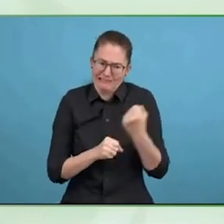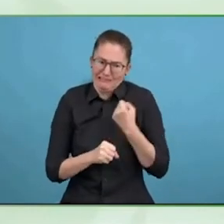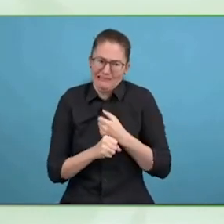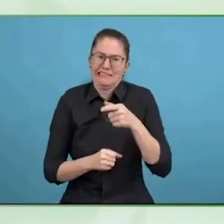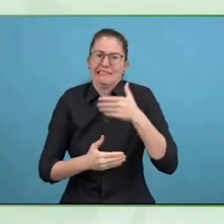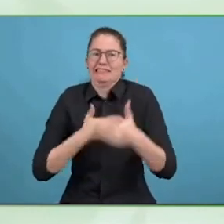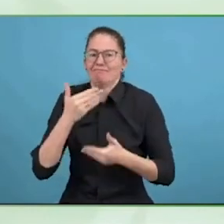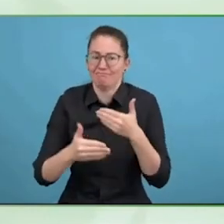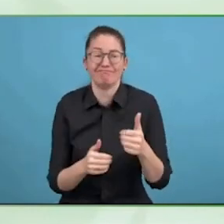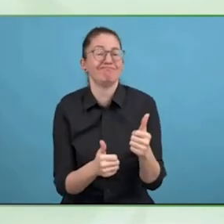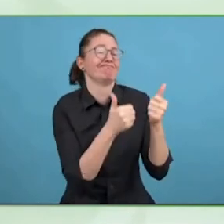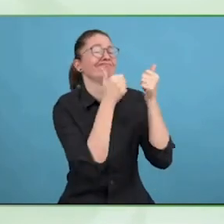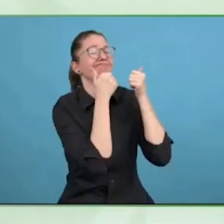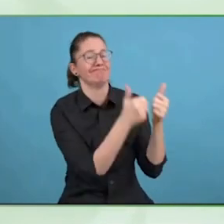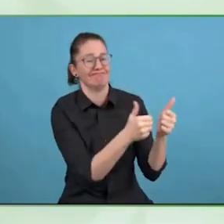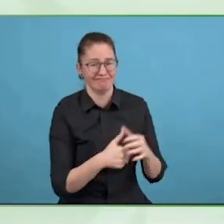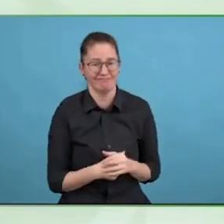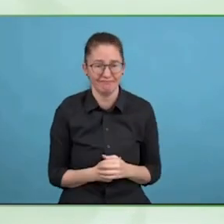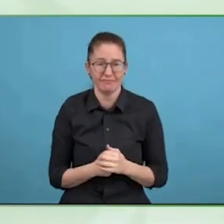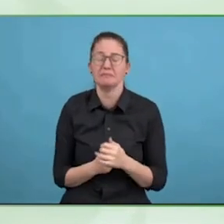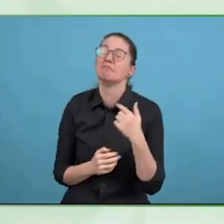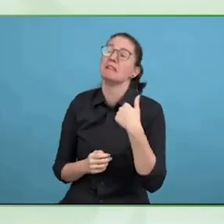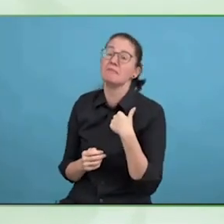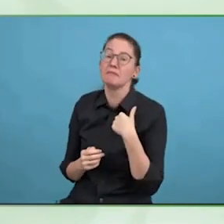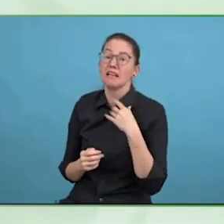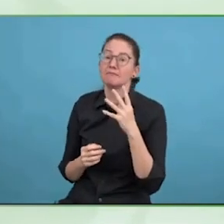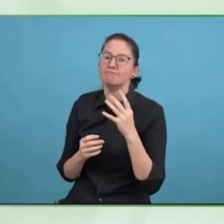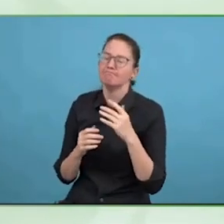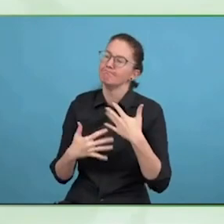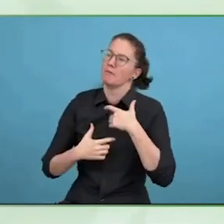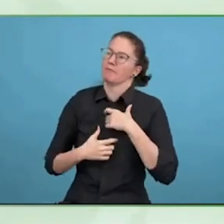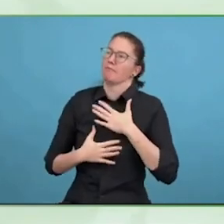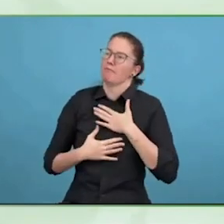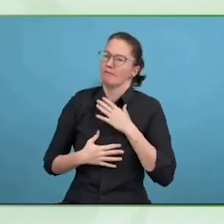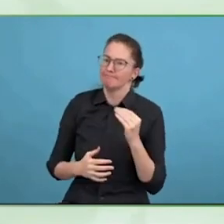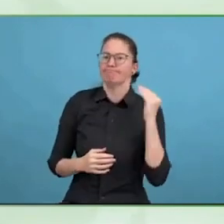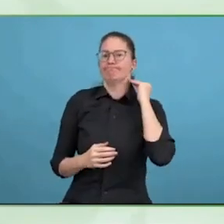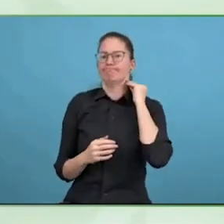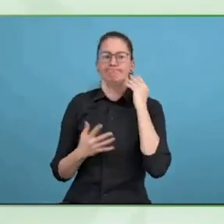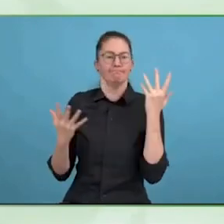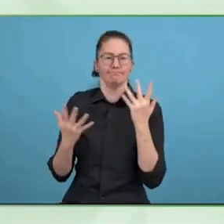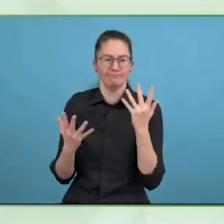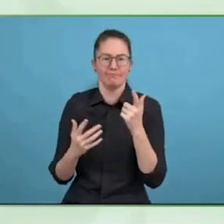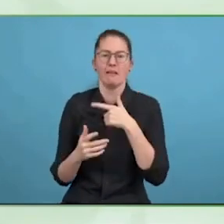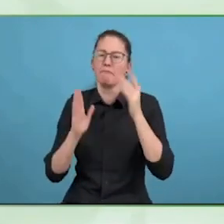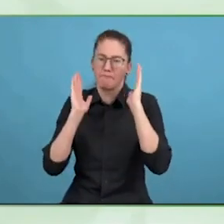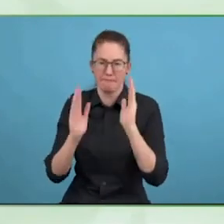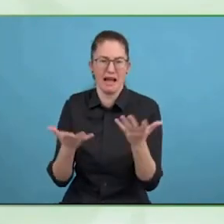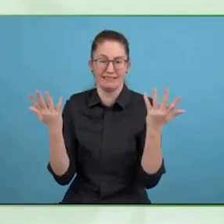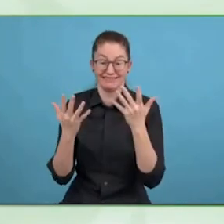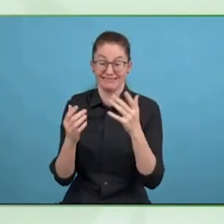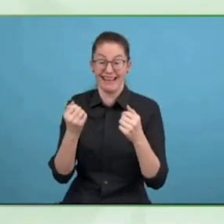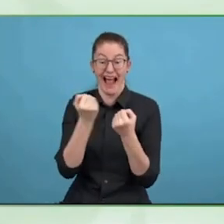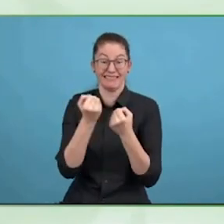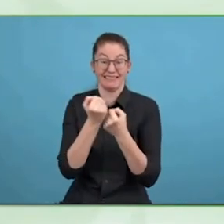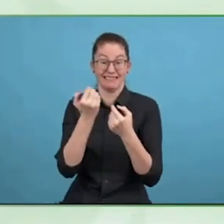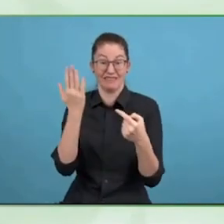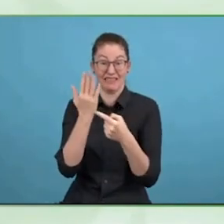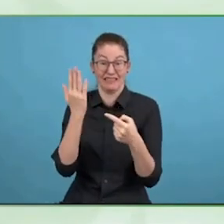that collaboratively work together to try to bring forward a field, and moving more or less into the same direction.